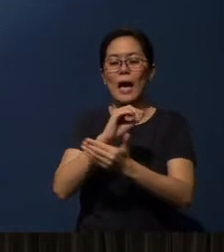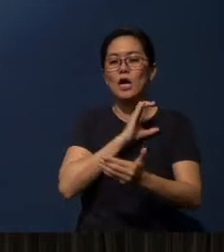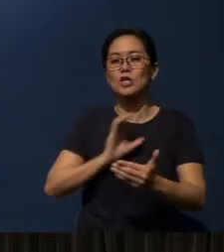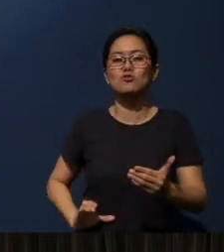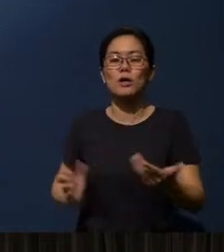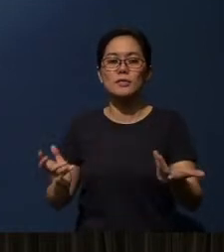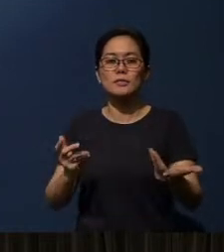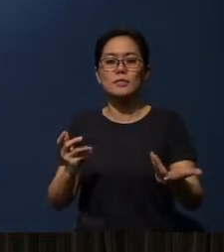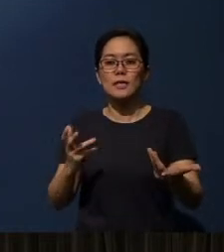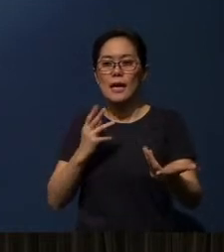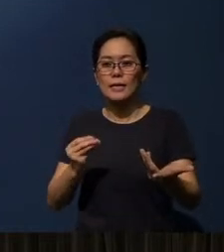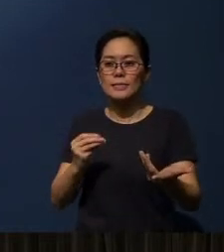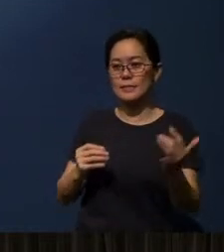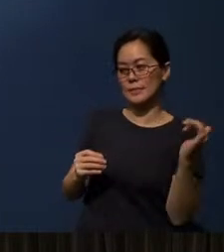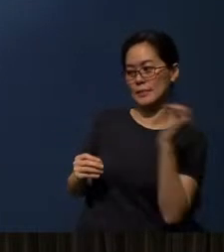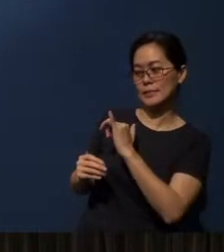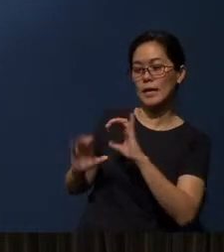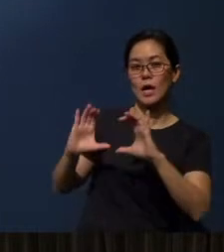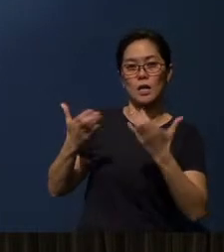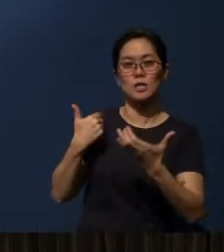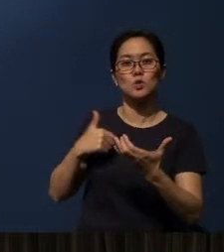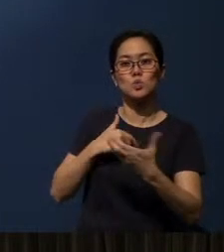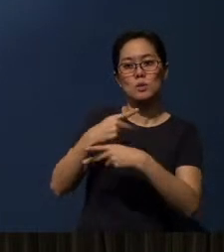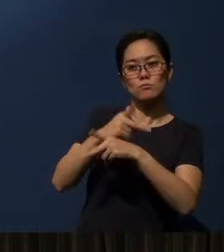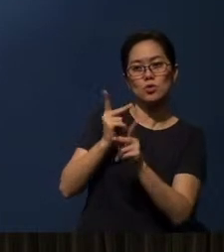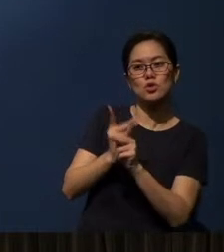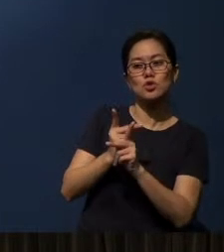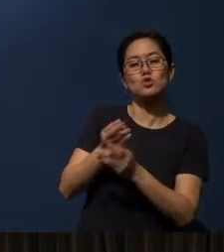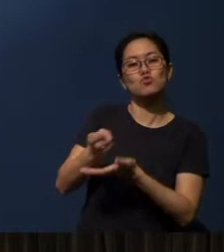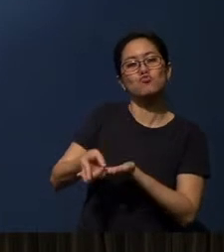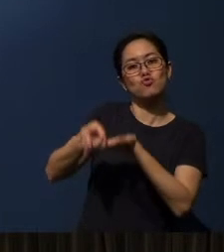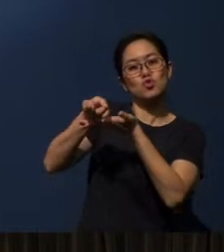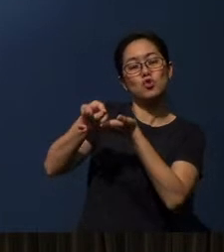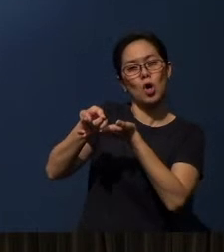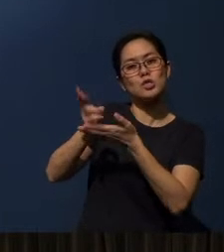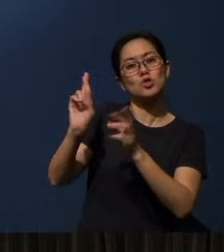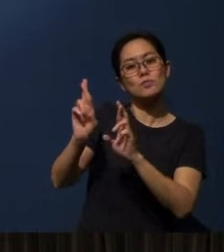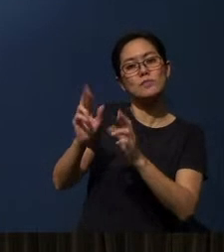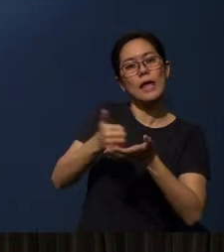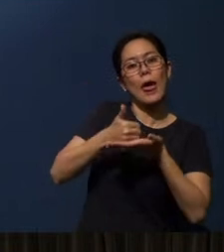In that class, we will also produce resources, hopefully that can help you